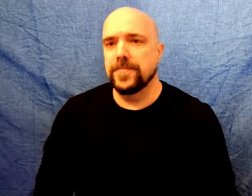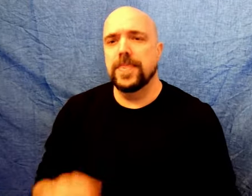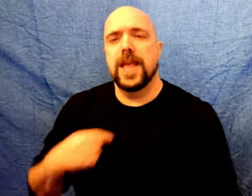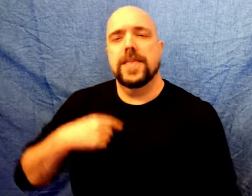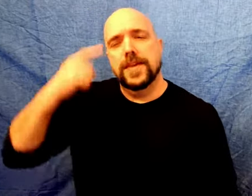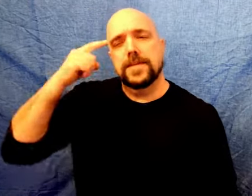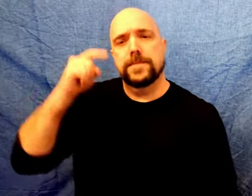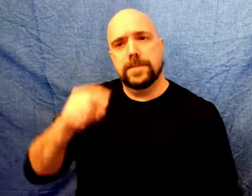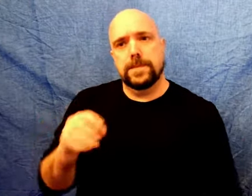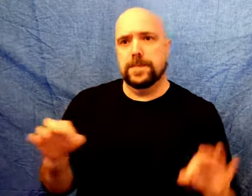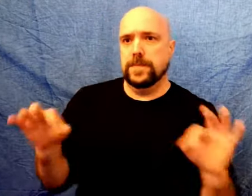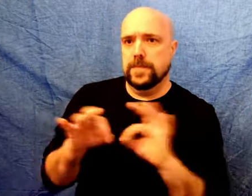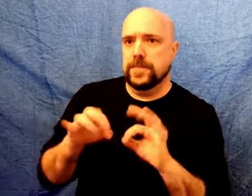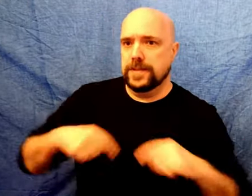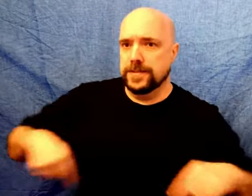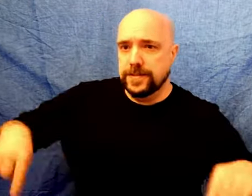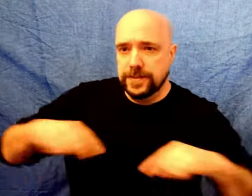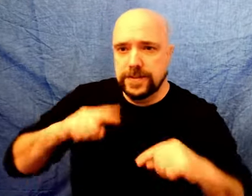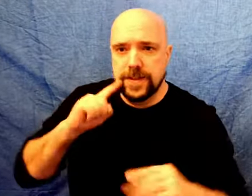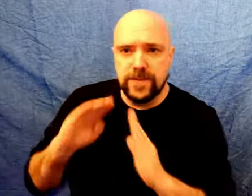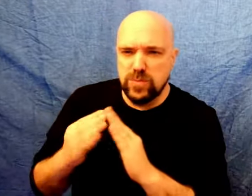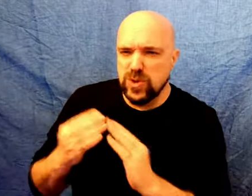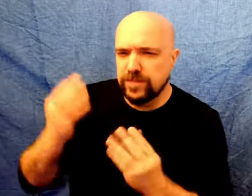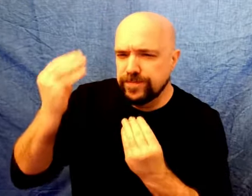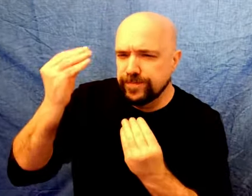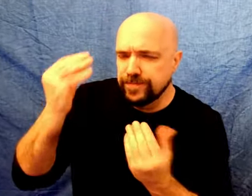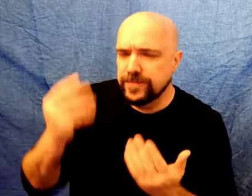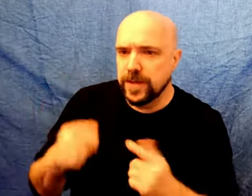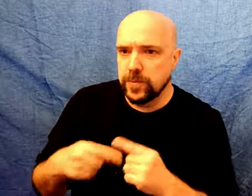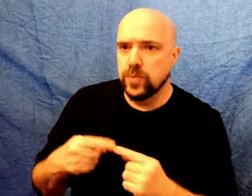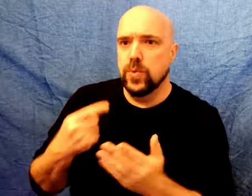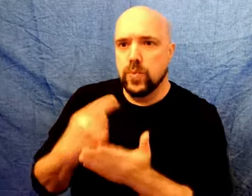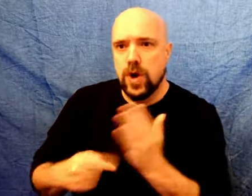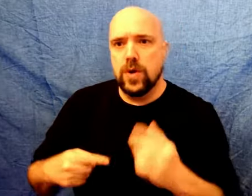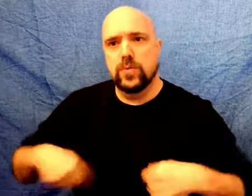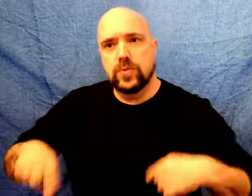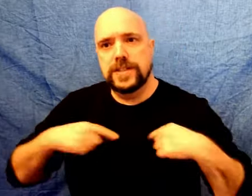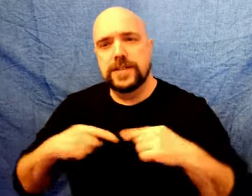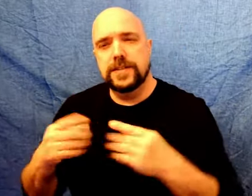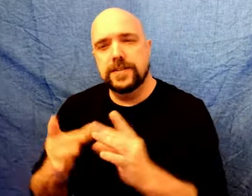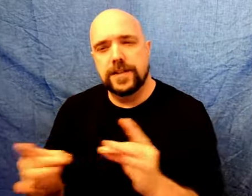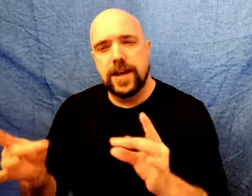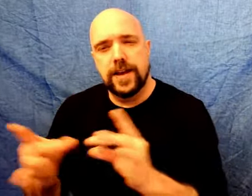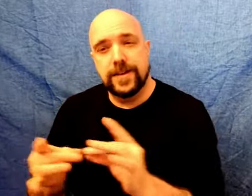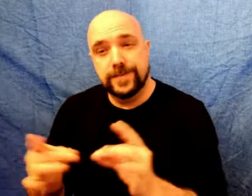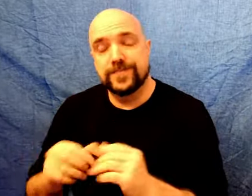I think it is important for our Deaf community to think about what we are saying.